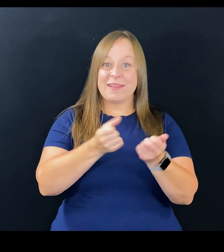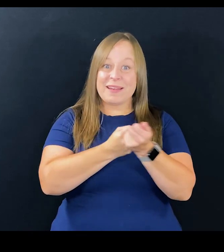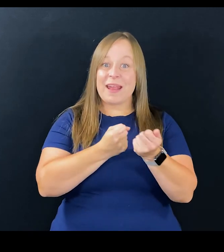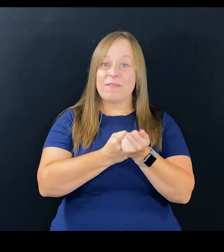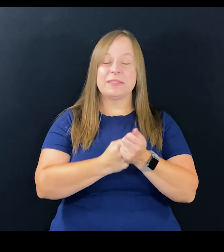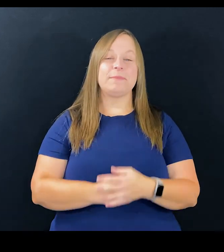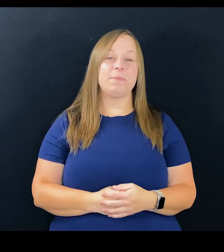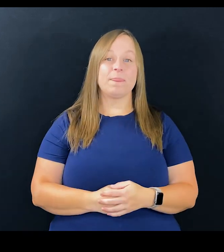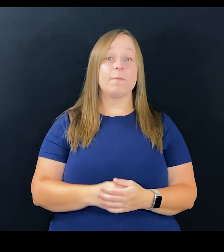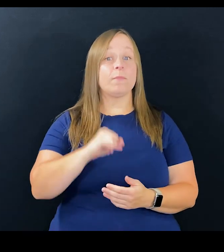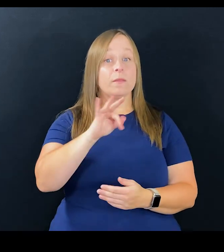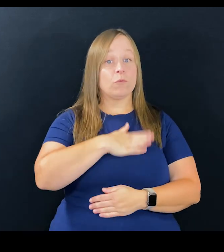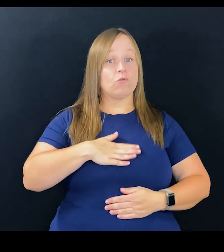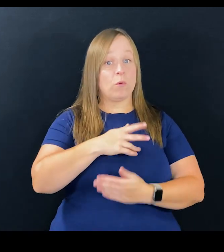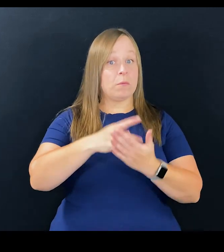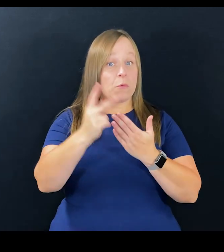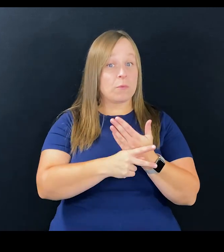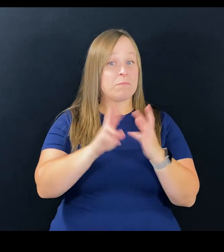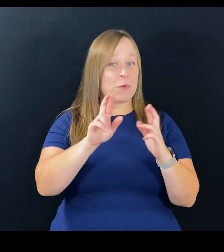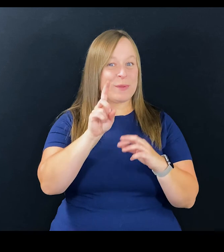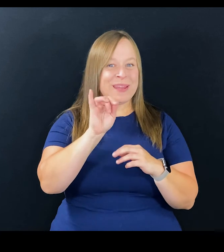Your source for disability rights and advocacy.